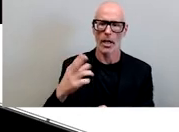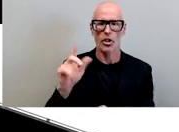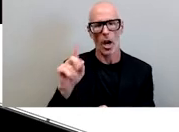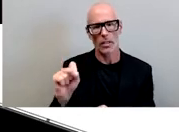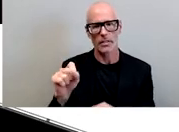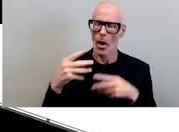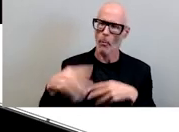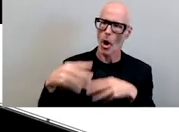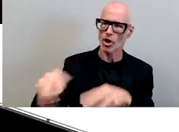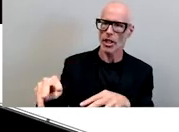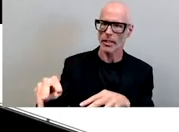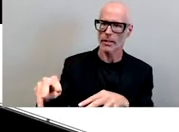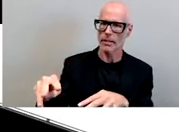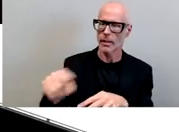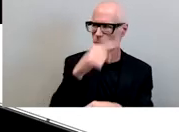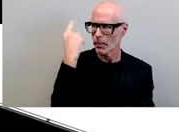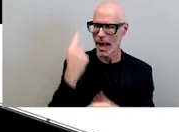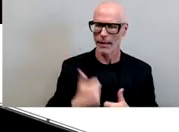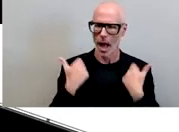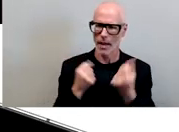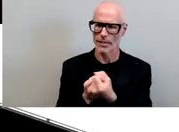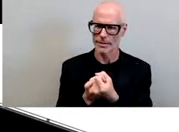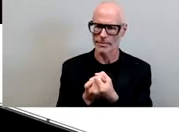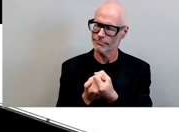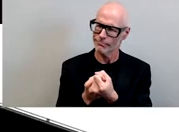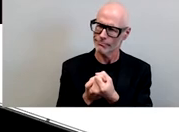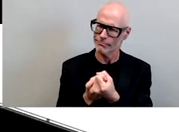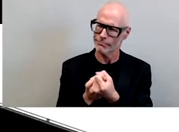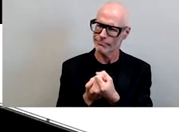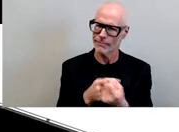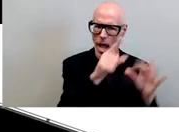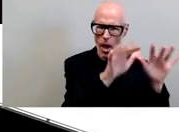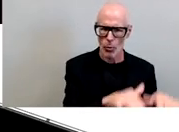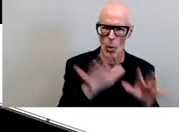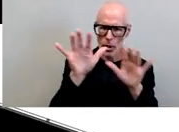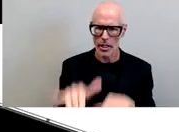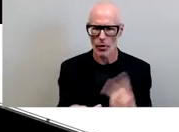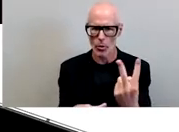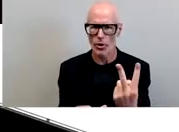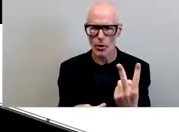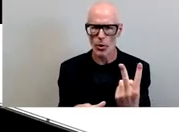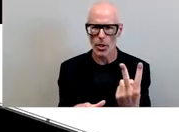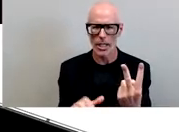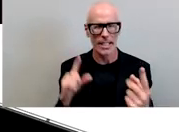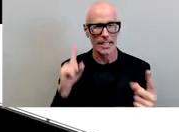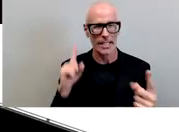black lives you see i wrote these two pieces because i was hearing loudly and clearly